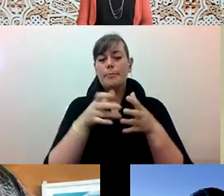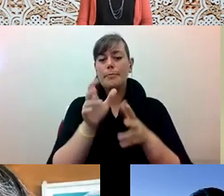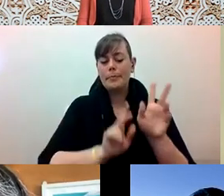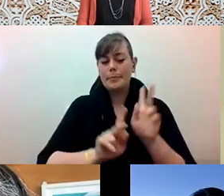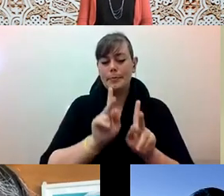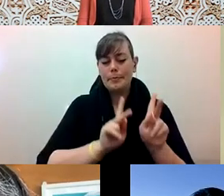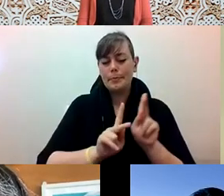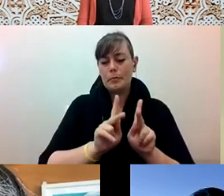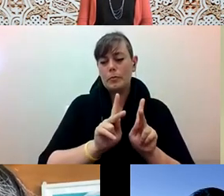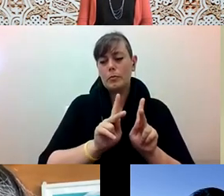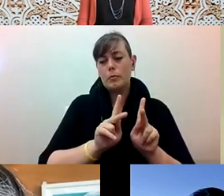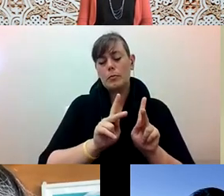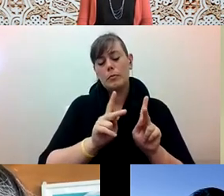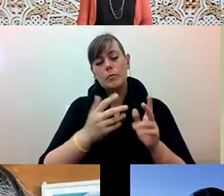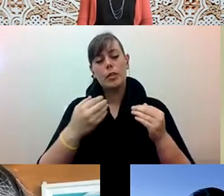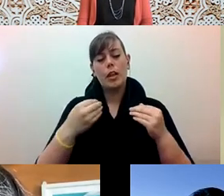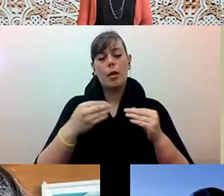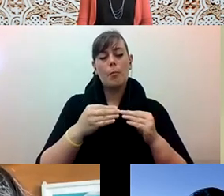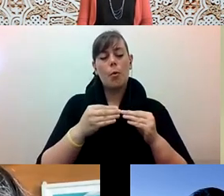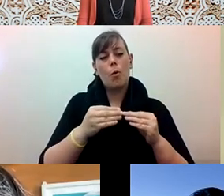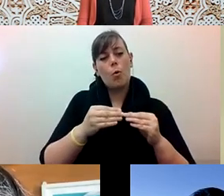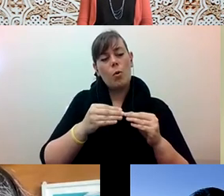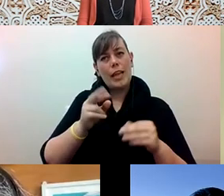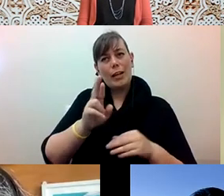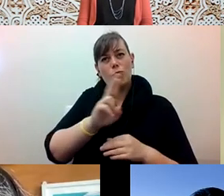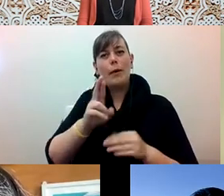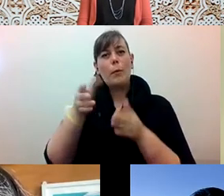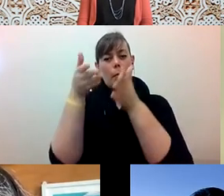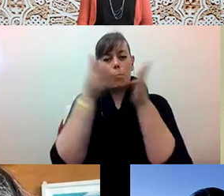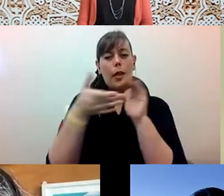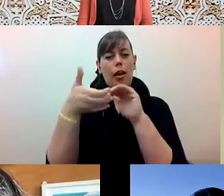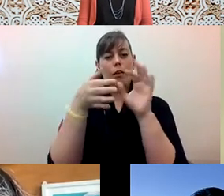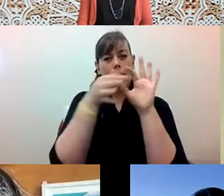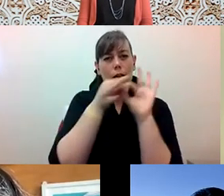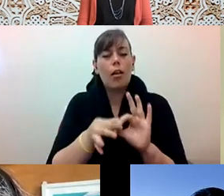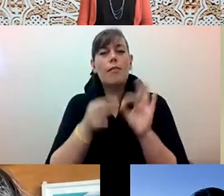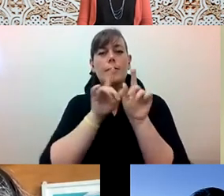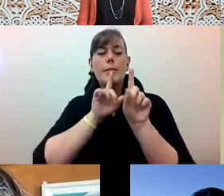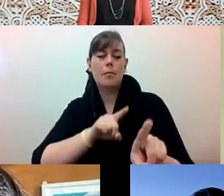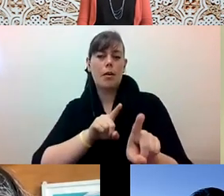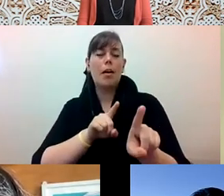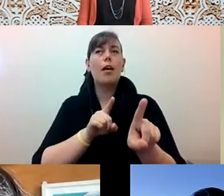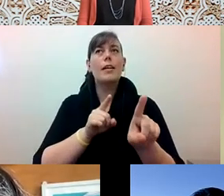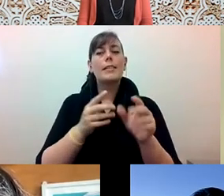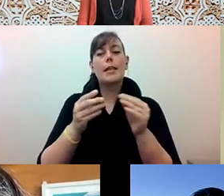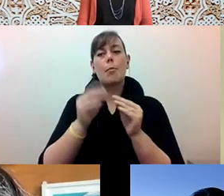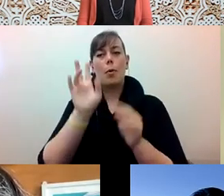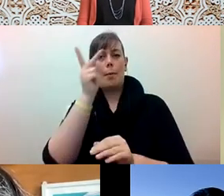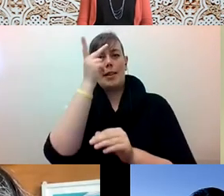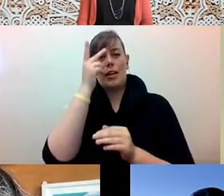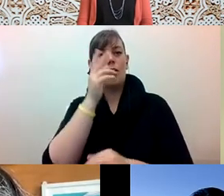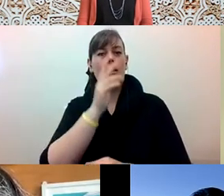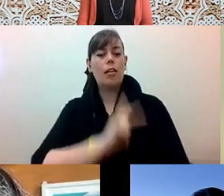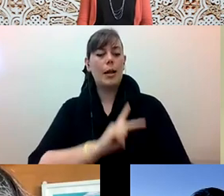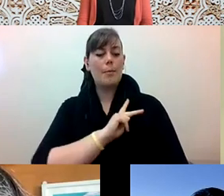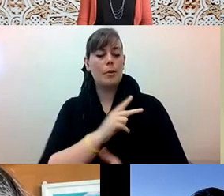Alex Tom he/him: a right wing coordinated response that have political and personal interest to advance themselves.